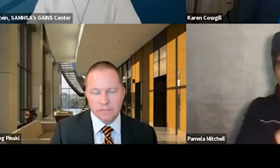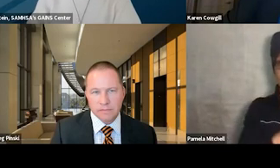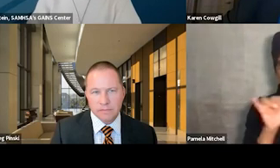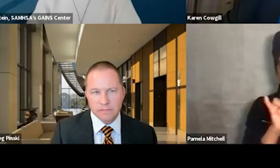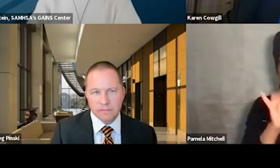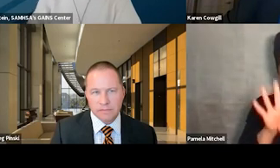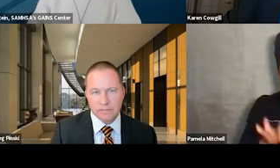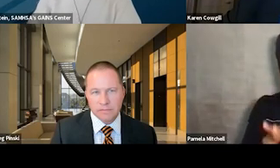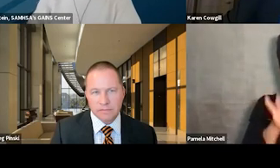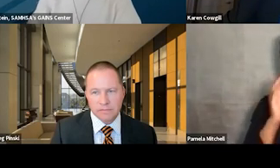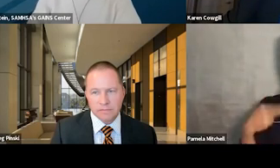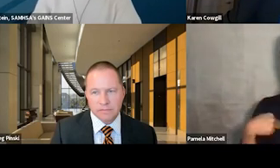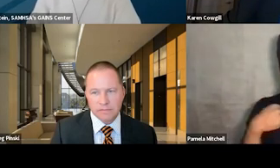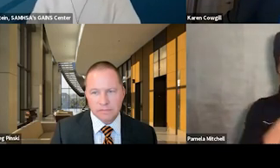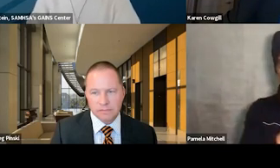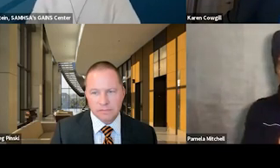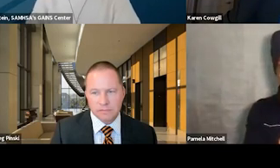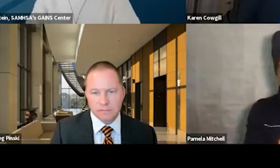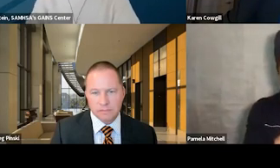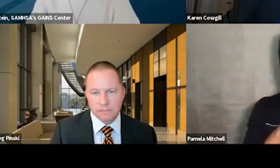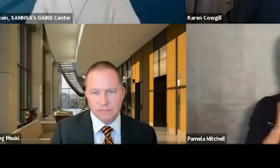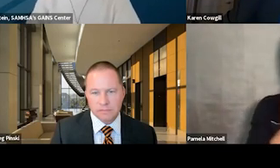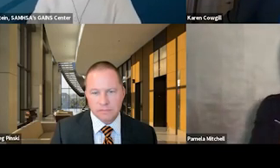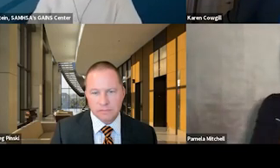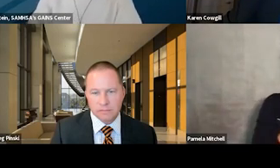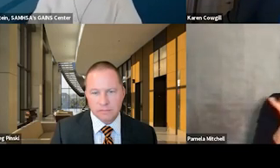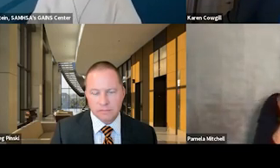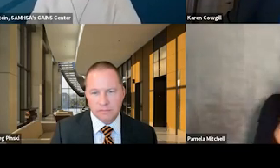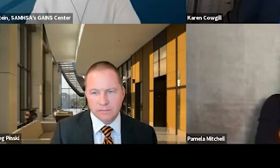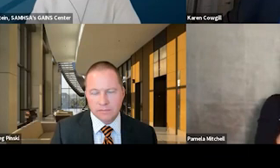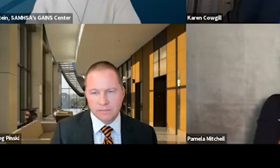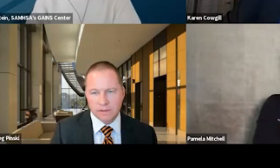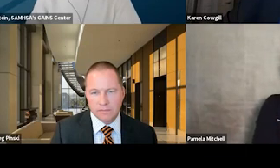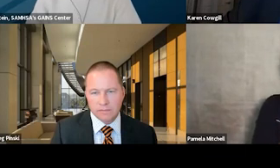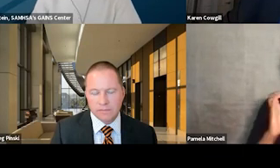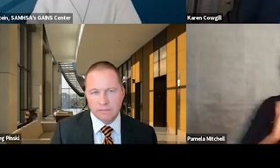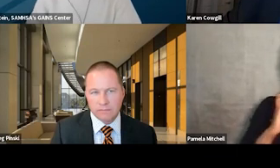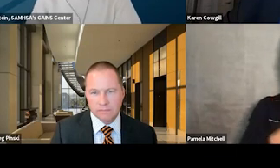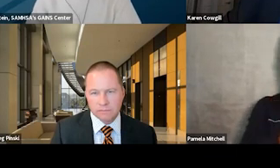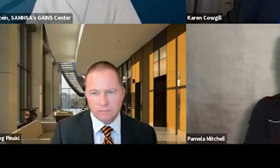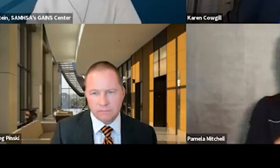of the American Law Institute and Uniform Law Commission. Judge Pinski founded a veteran treatment court